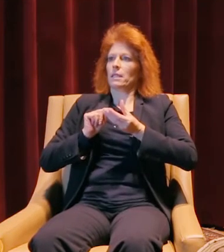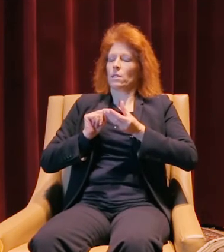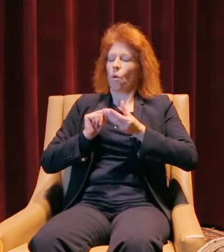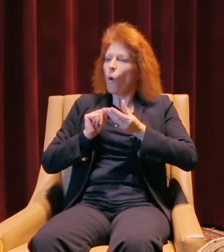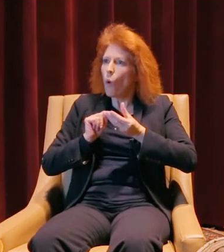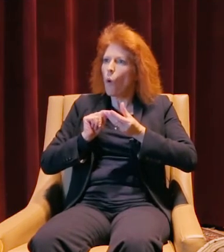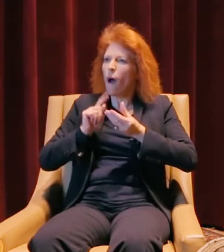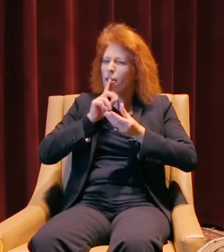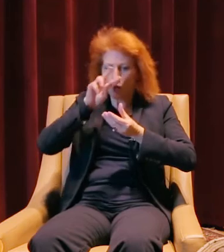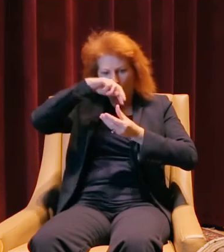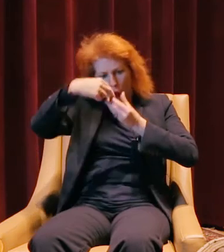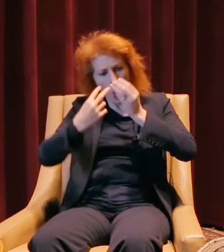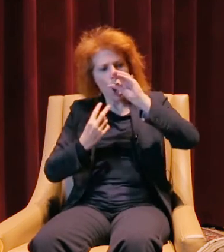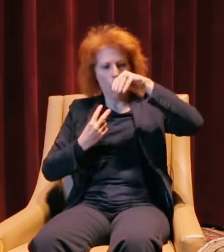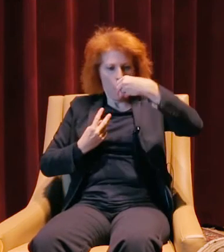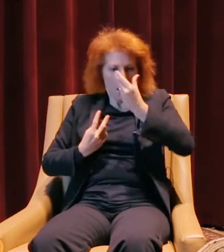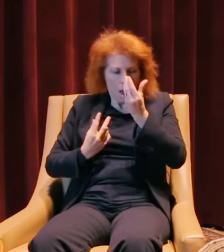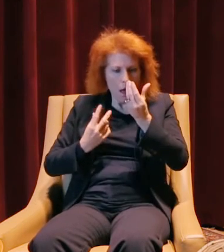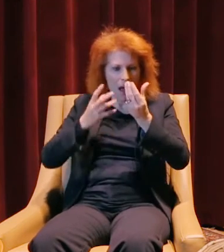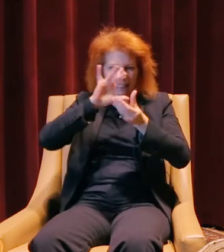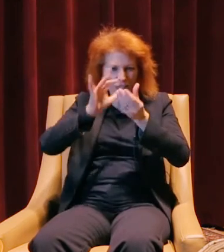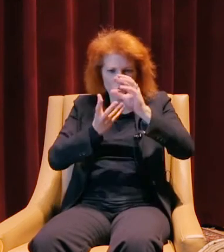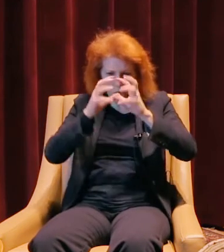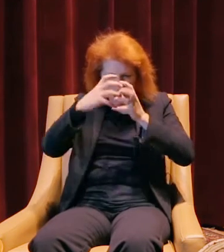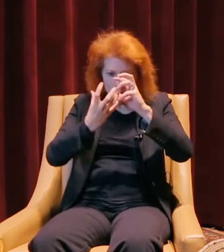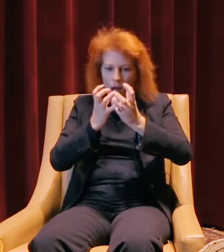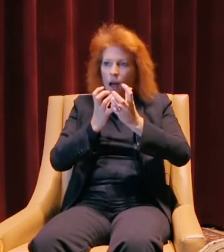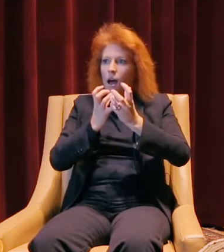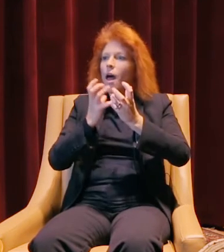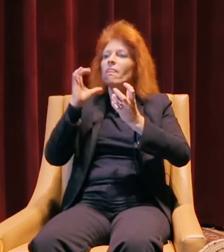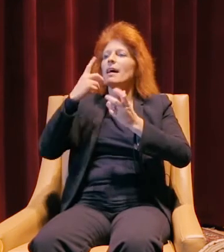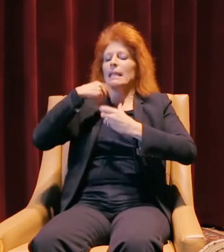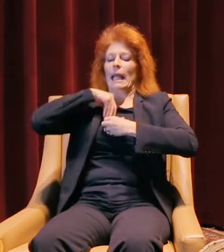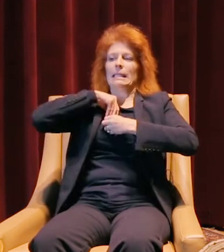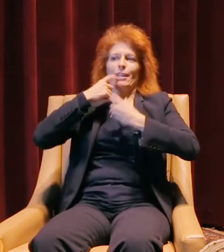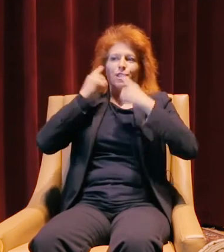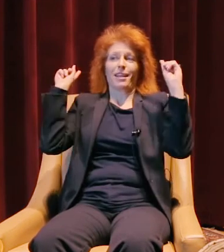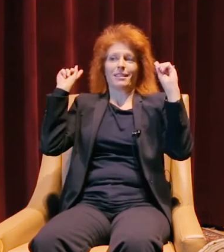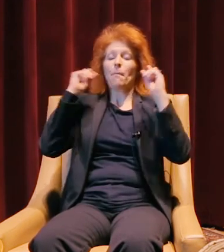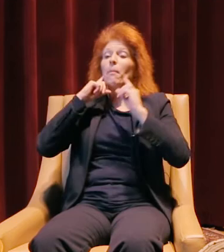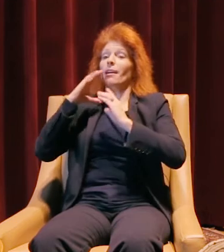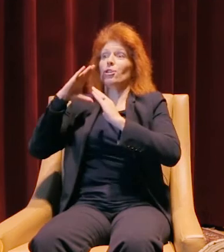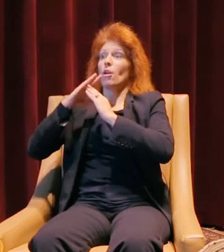and physically look at this finished product, is one internal success. But the biggest success of all